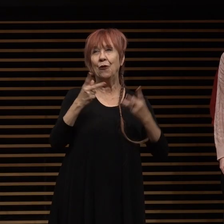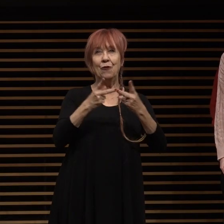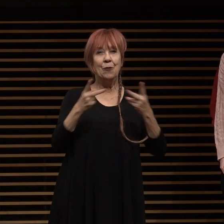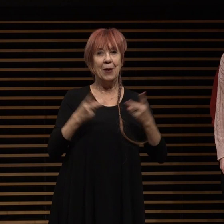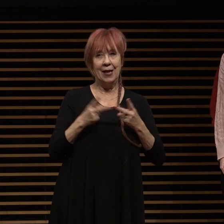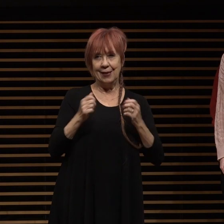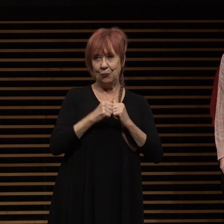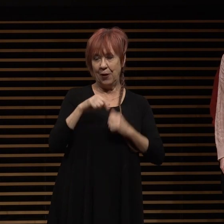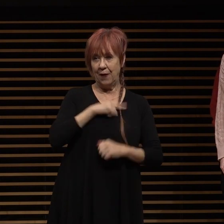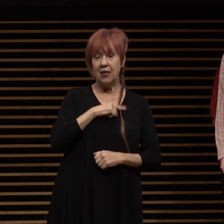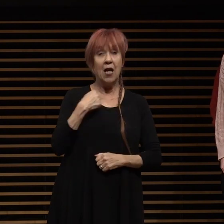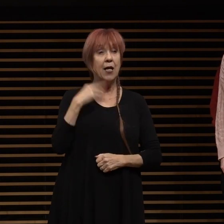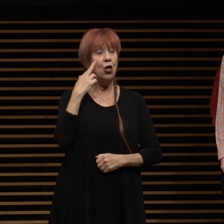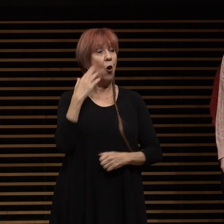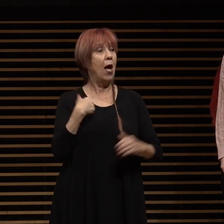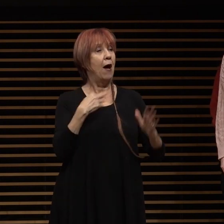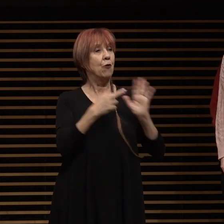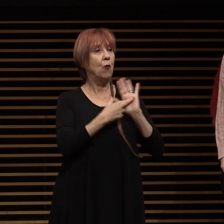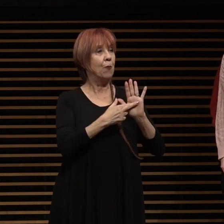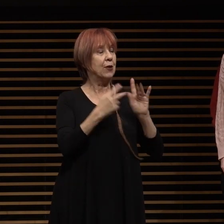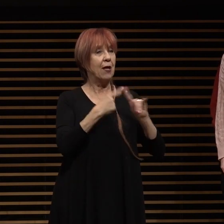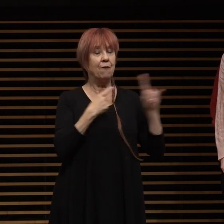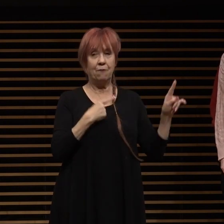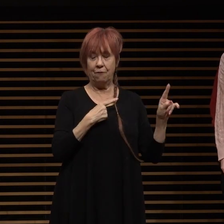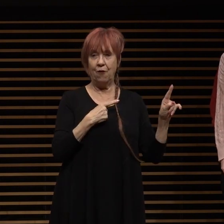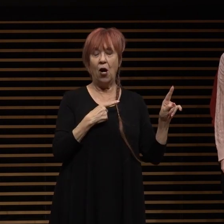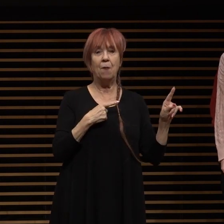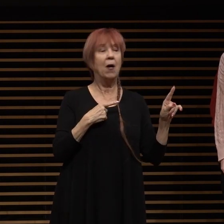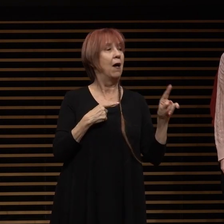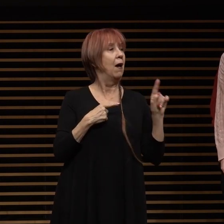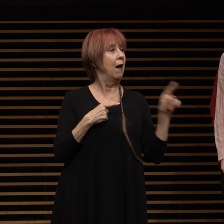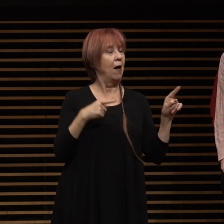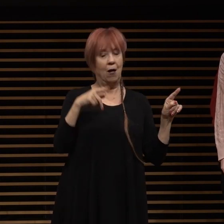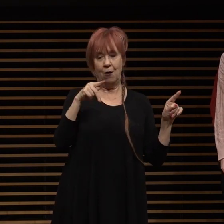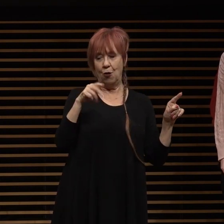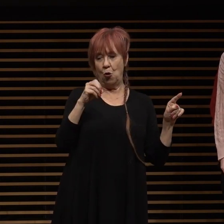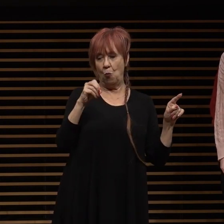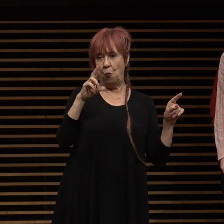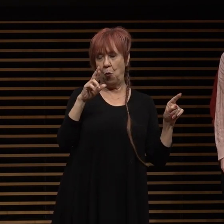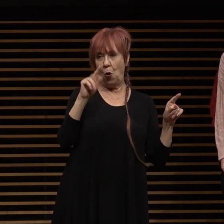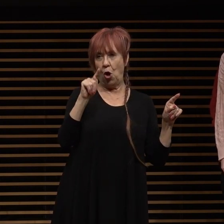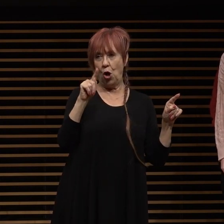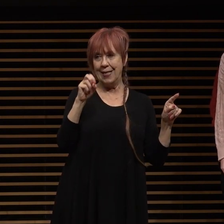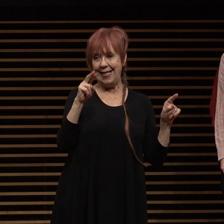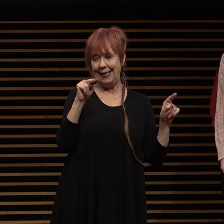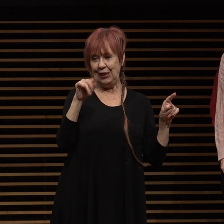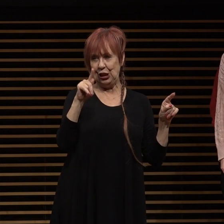then i know we have representatives from senator portentinos and assembly